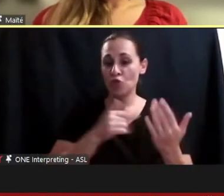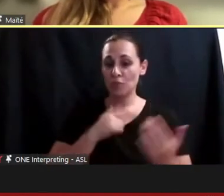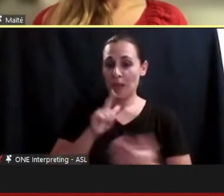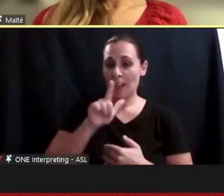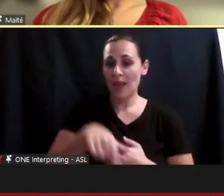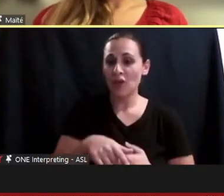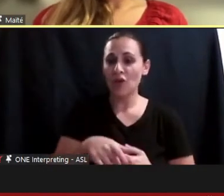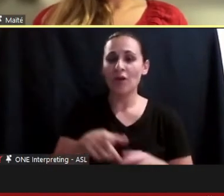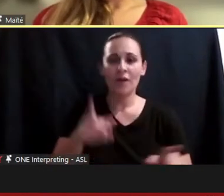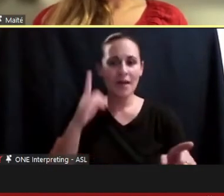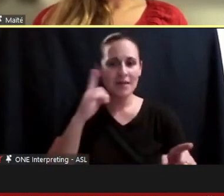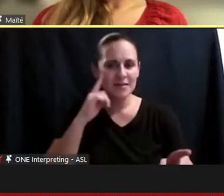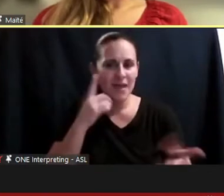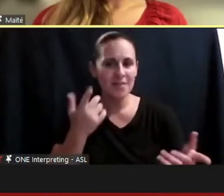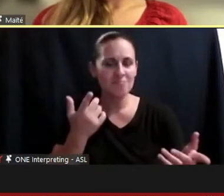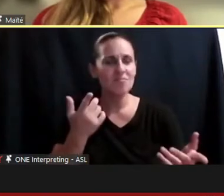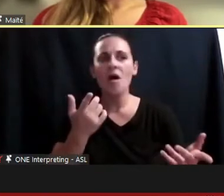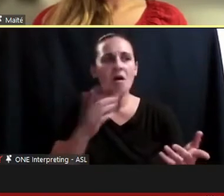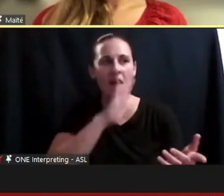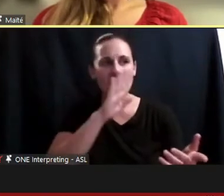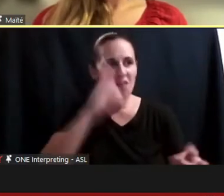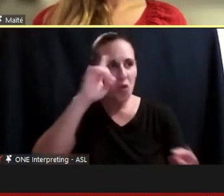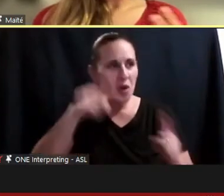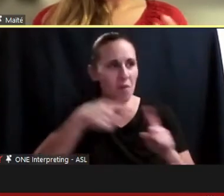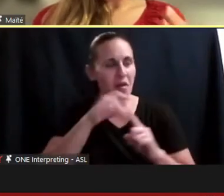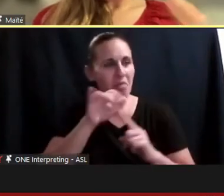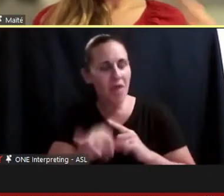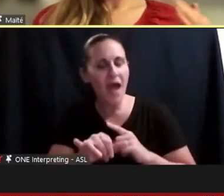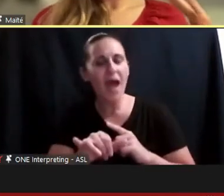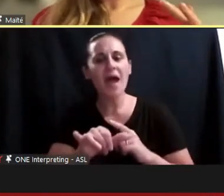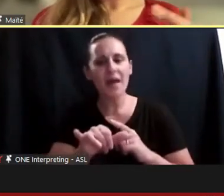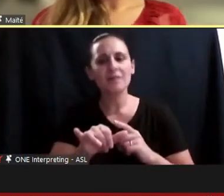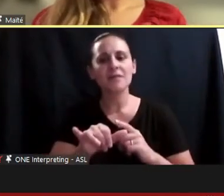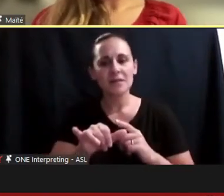these things and all of these factors that I think about on a daily basis,